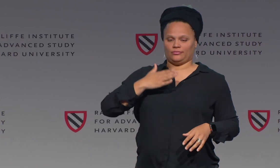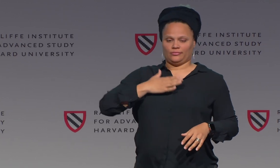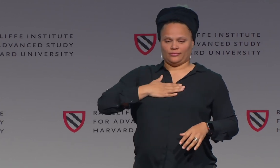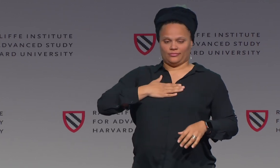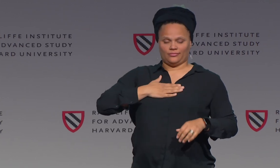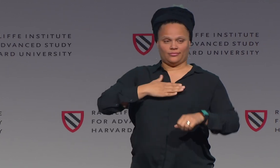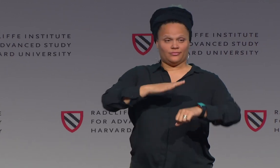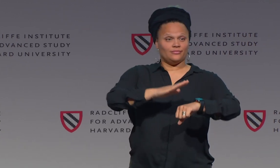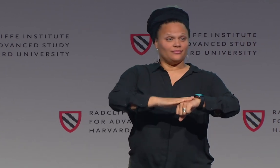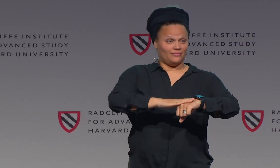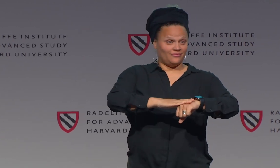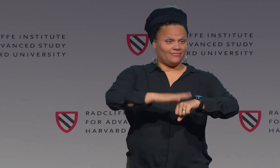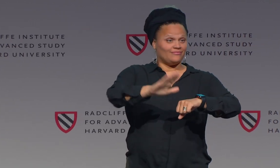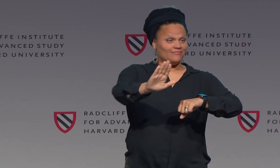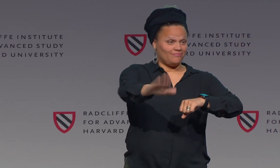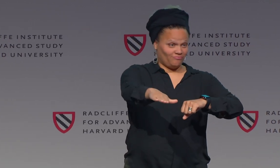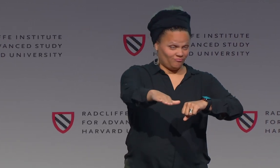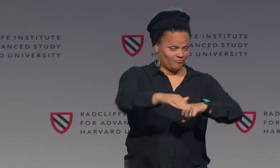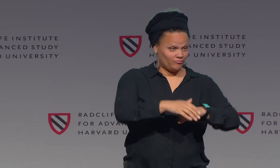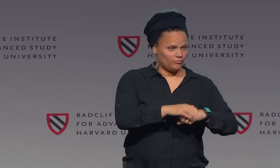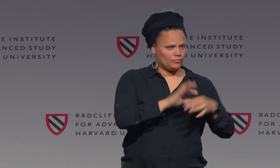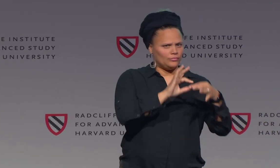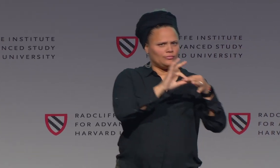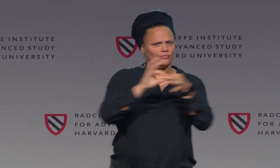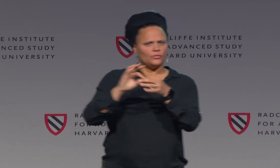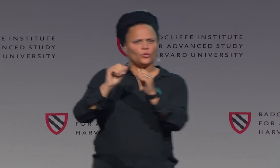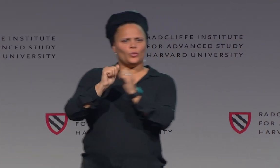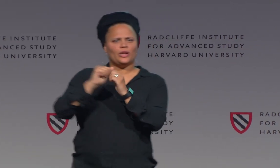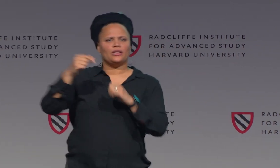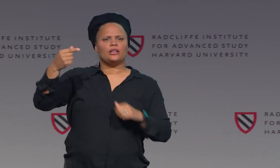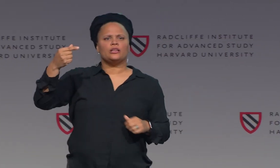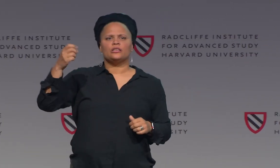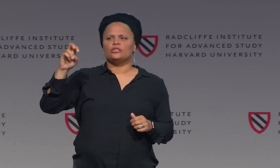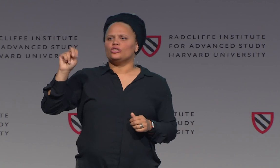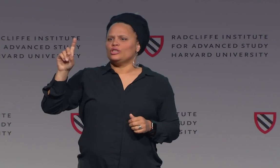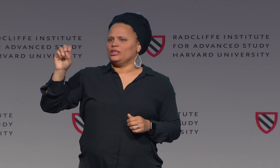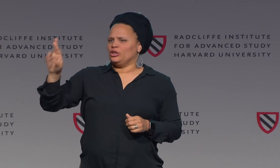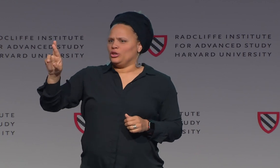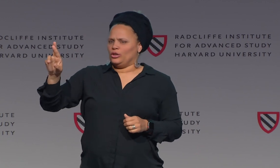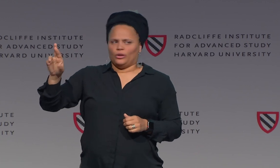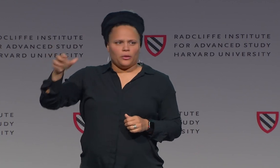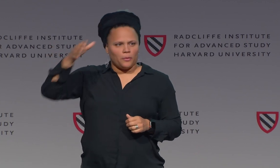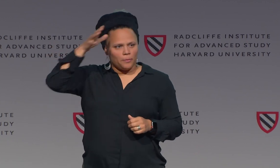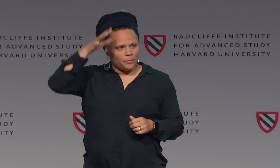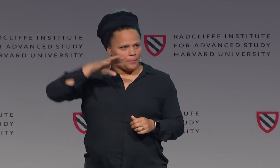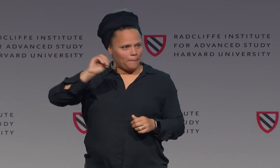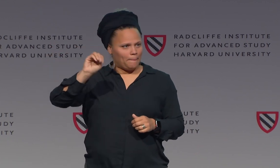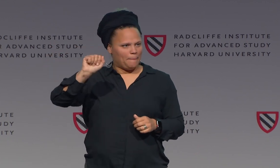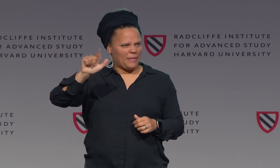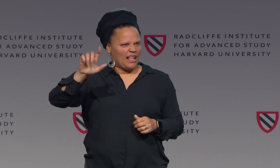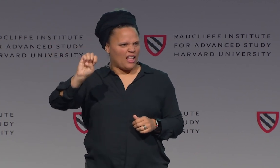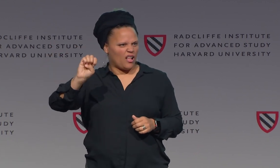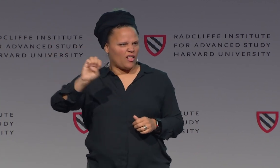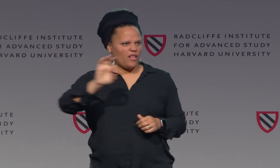These two are very unique along with these other few locations associated with gender.